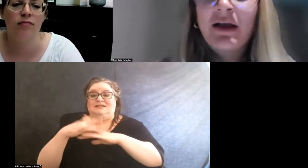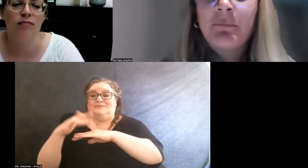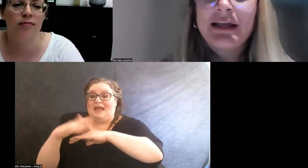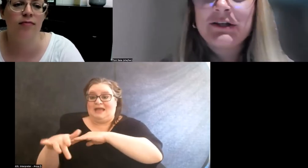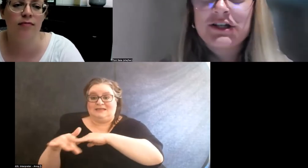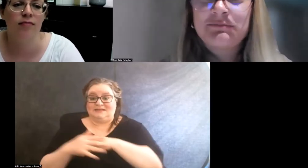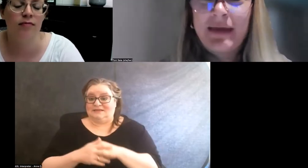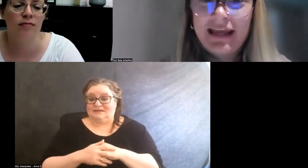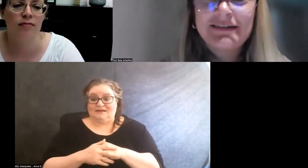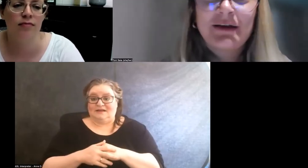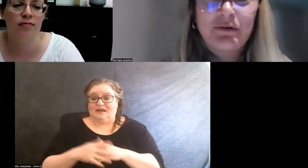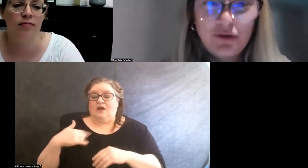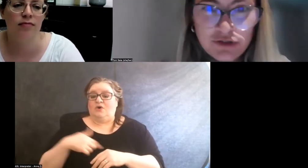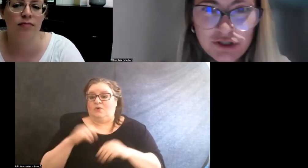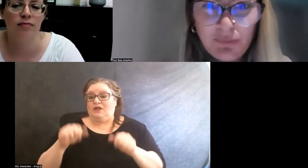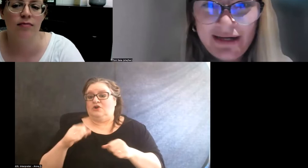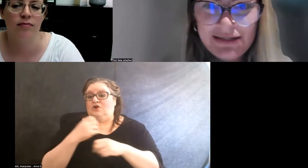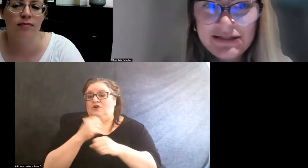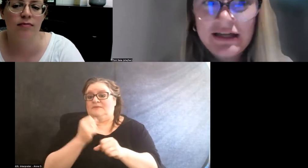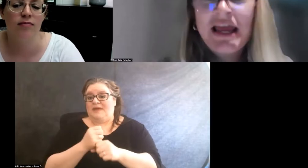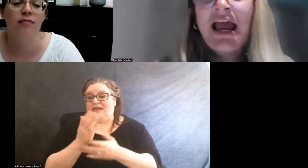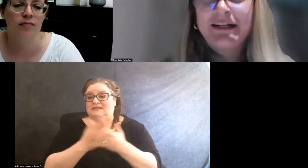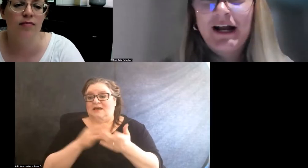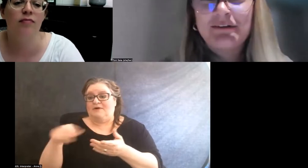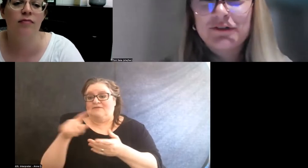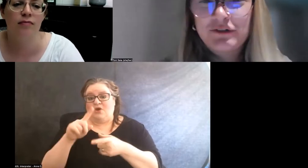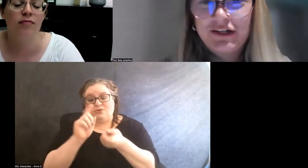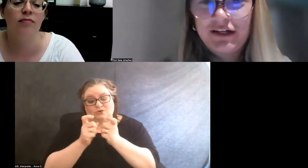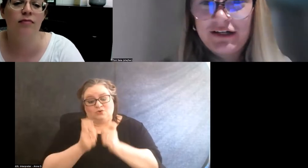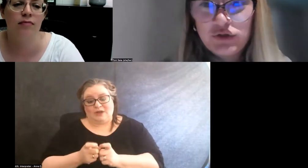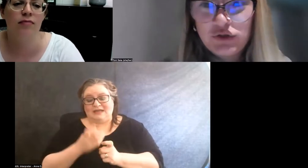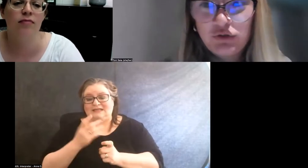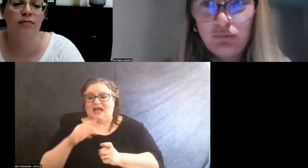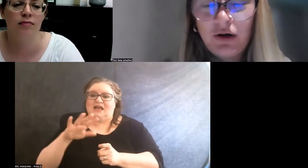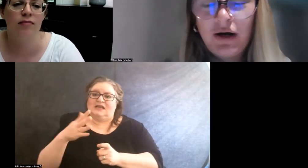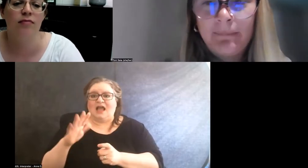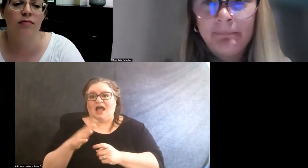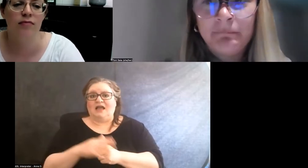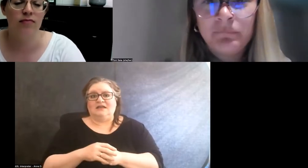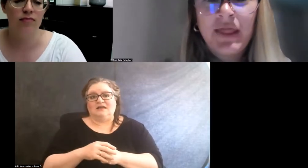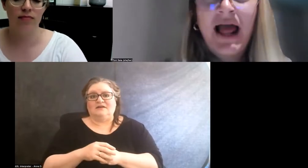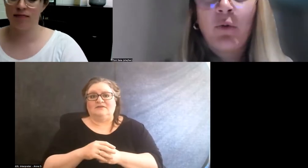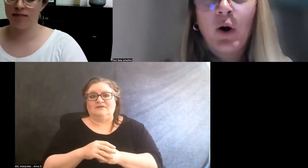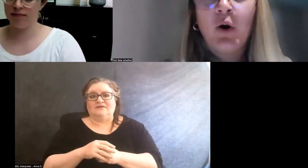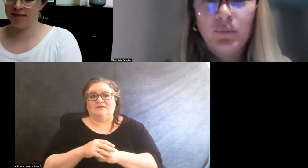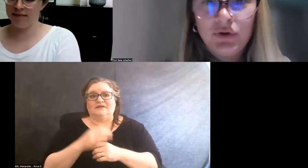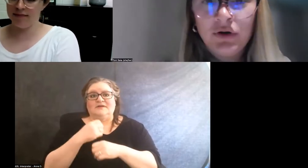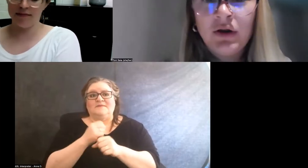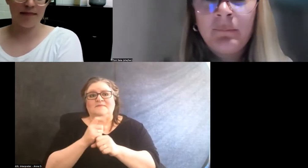that we can just make some of those tweaks and kind of turn it into our own.